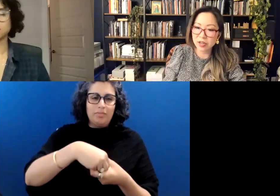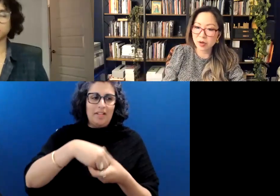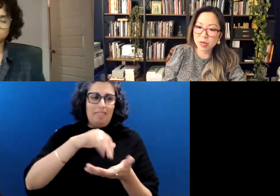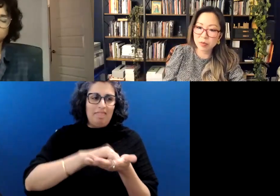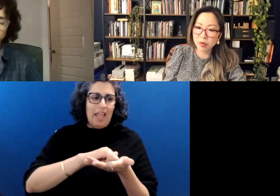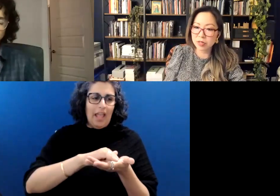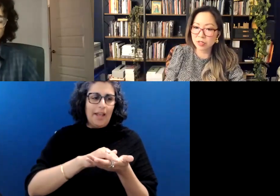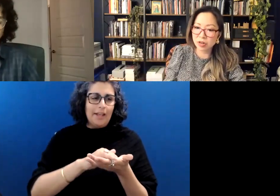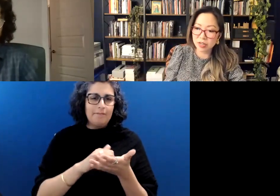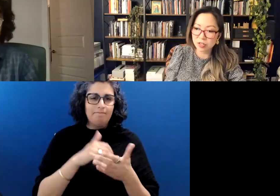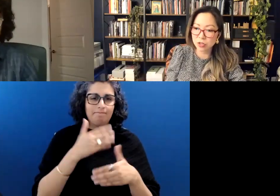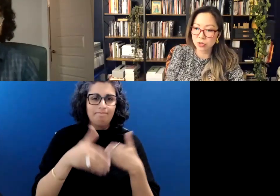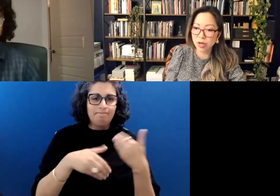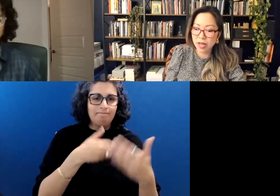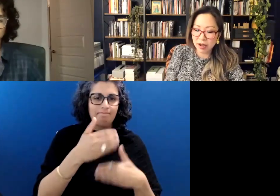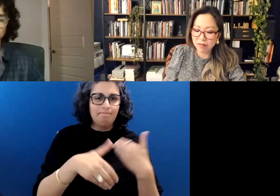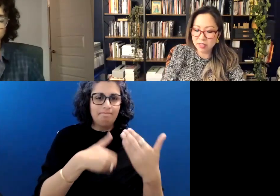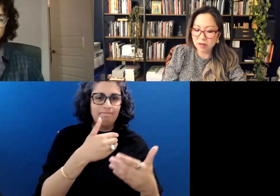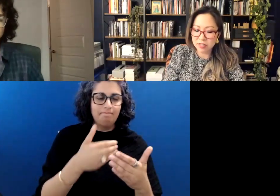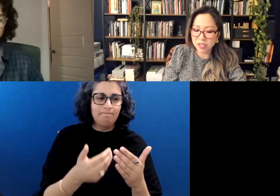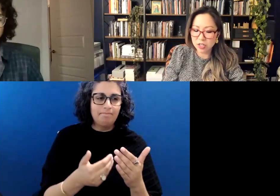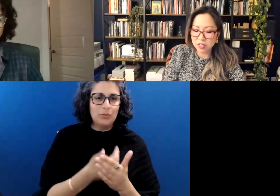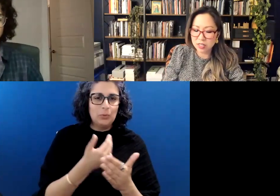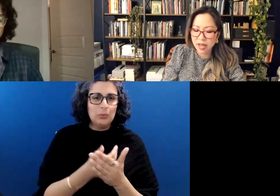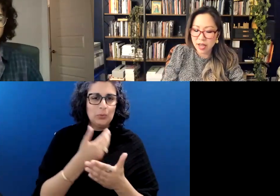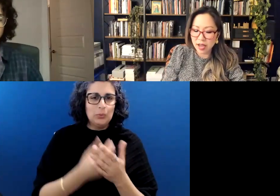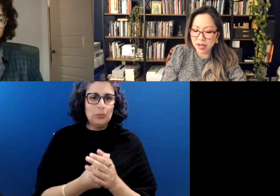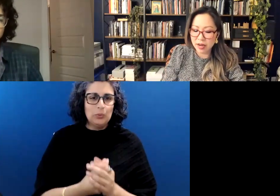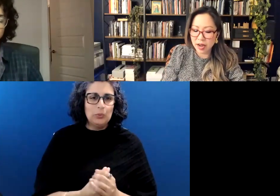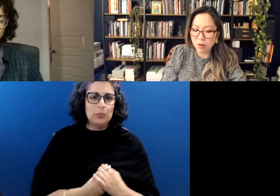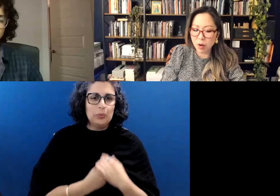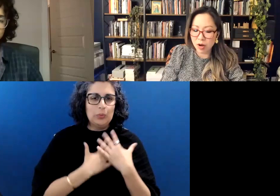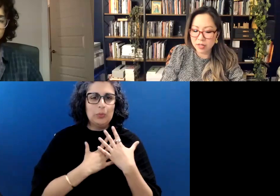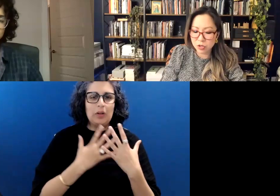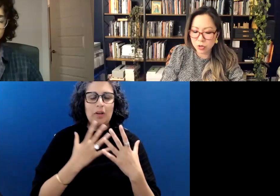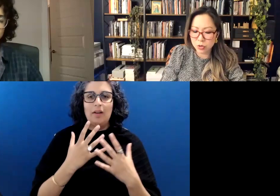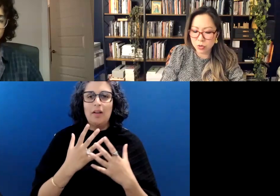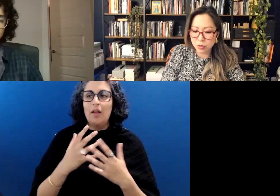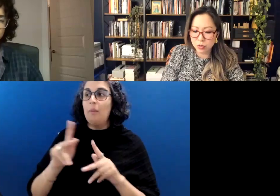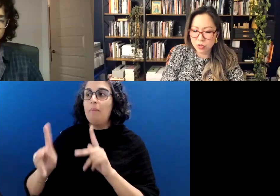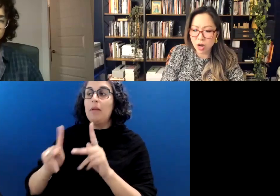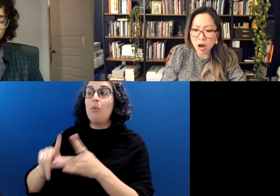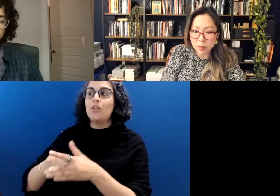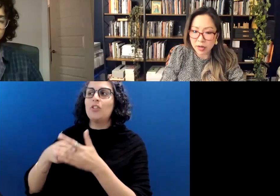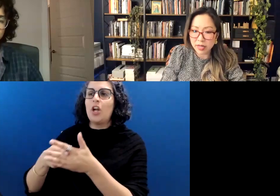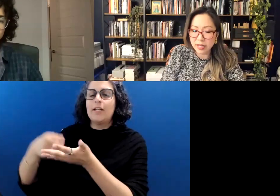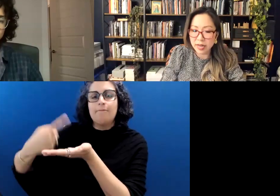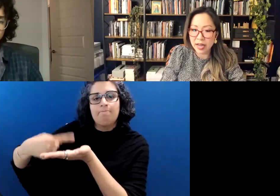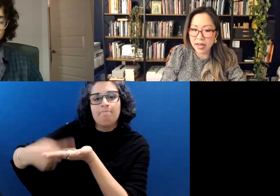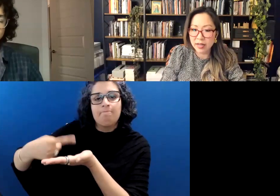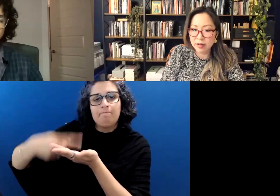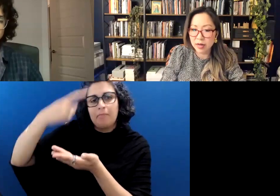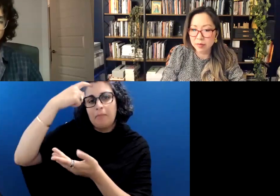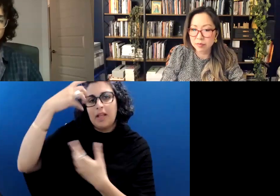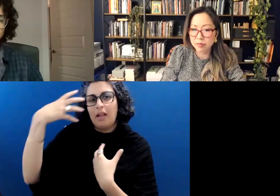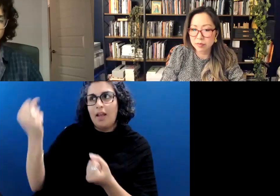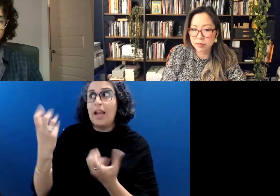You know, people were starting to have these conversations, and I wanted to talk about it like I'm you know.